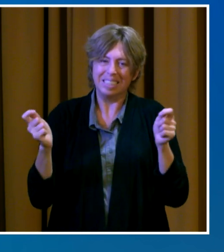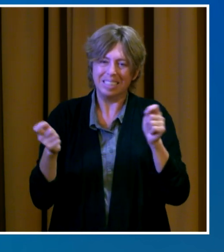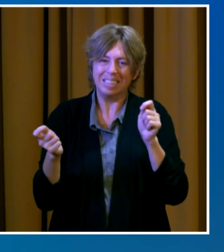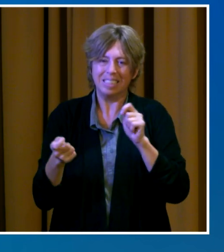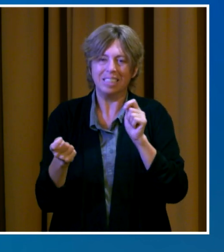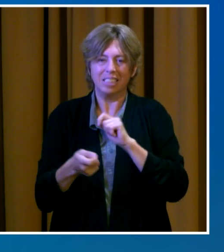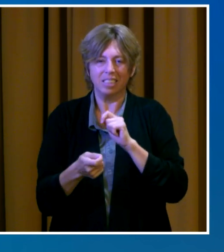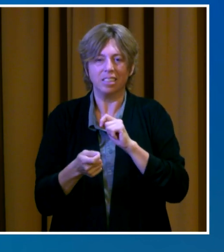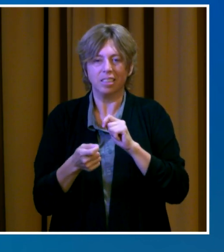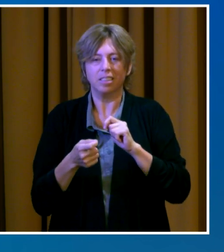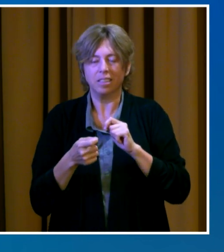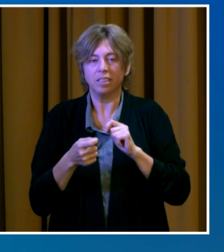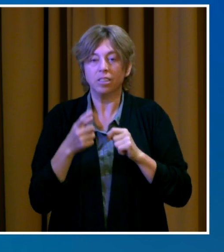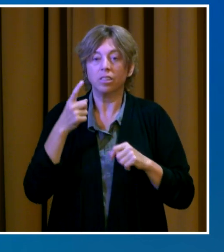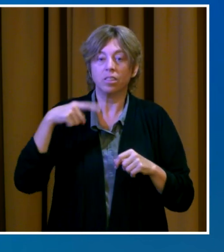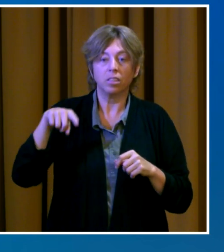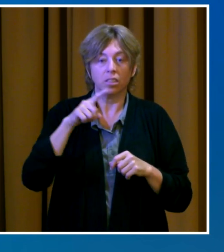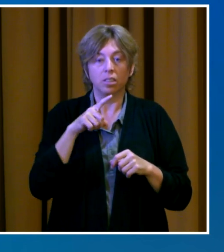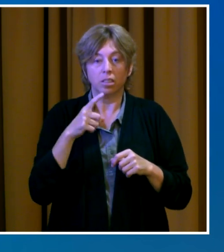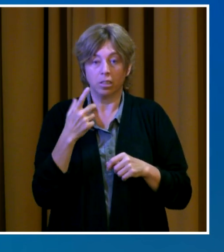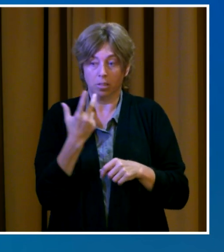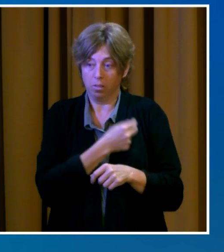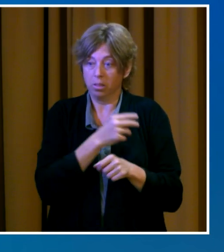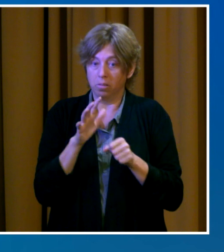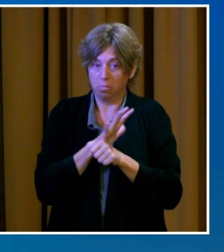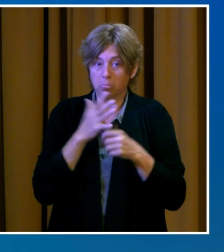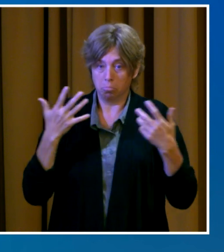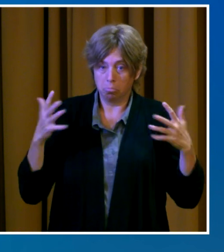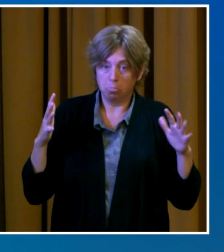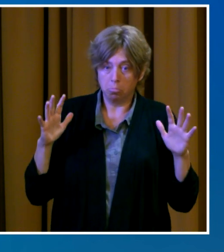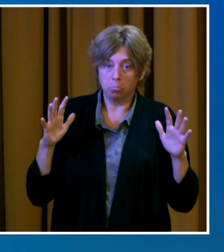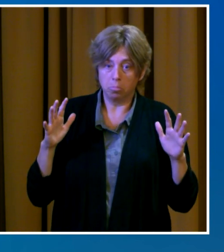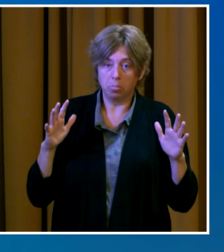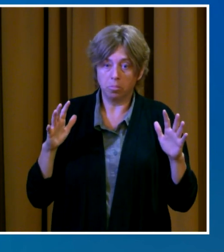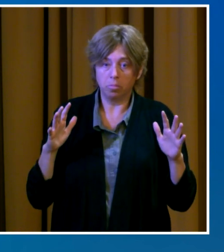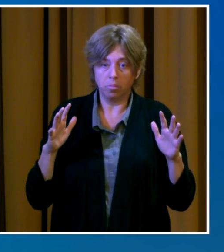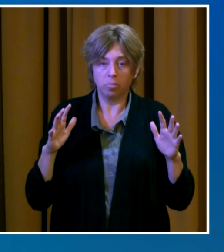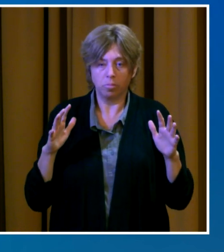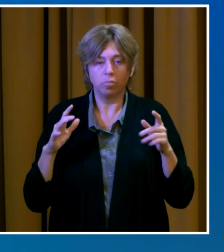are fully vaccinated, you have and will continue to be an